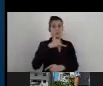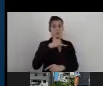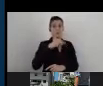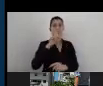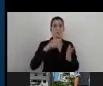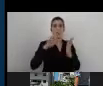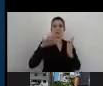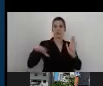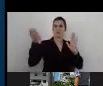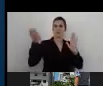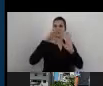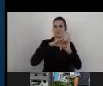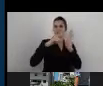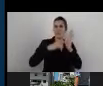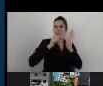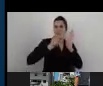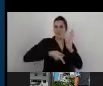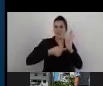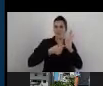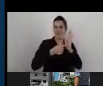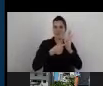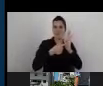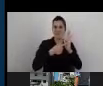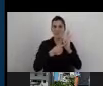that this is the priority things to do,